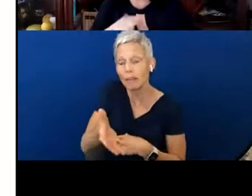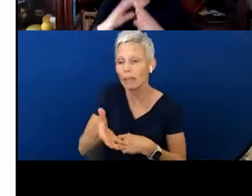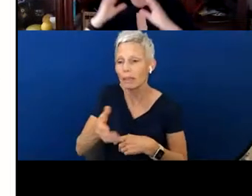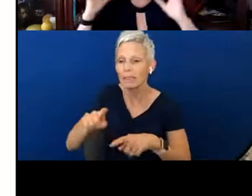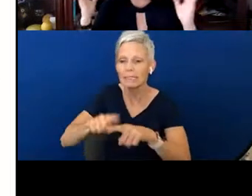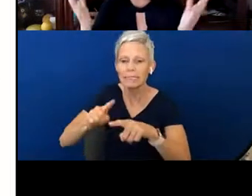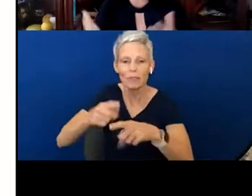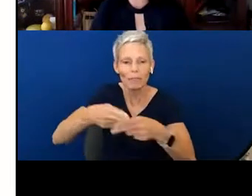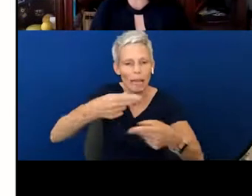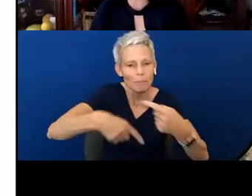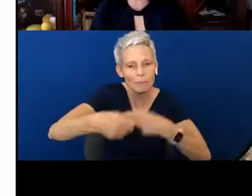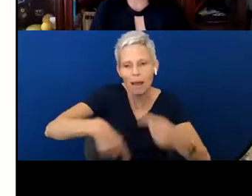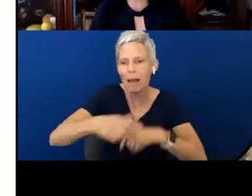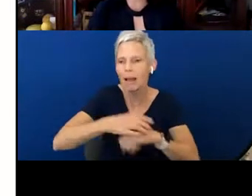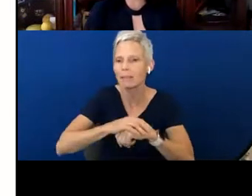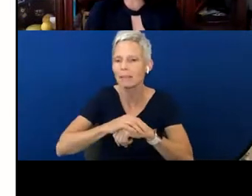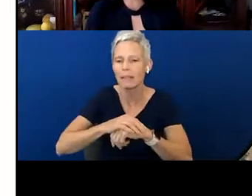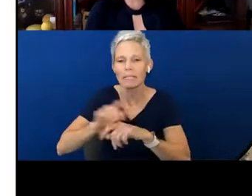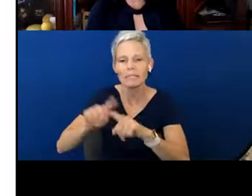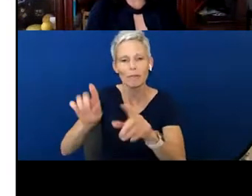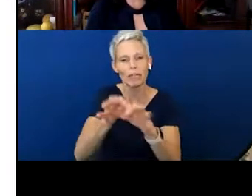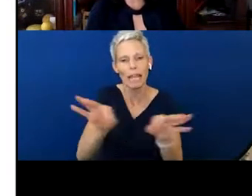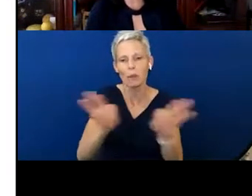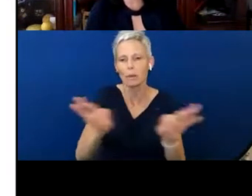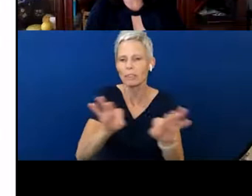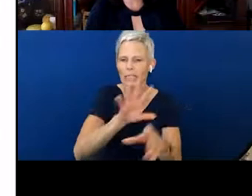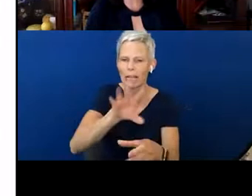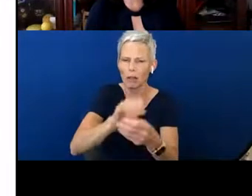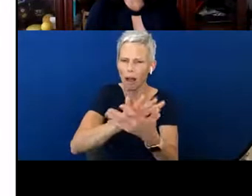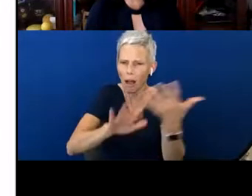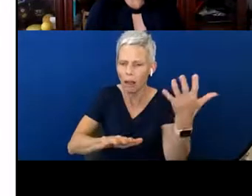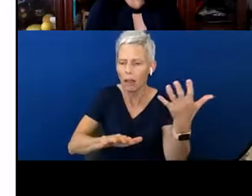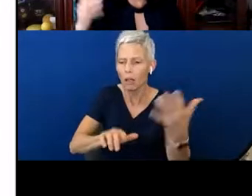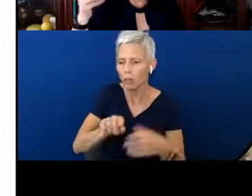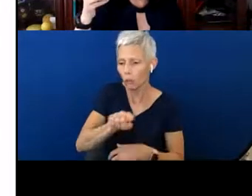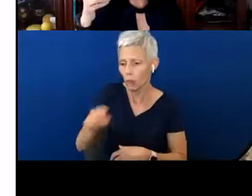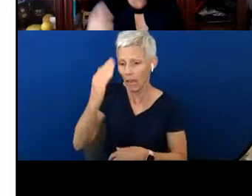Maybe it's a combination of all of that so that they know when Granny comes, that's Granny.